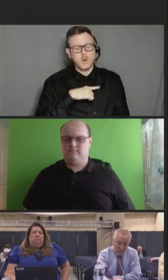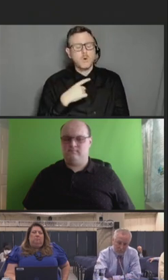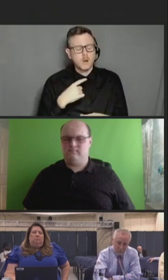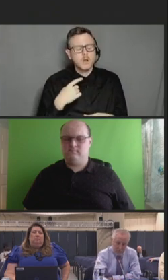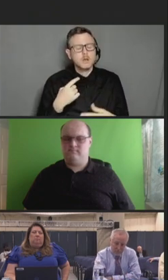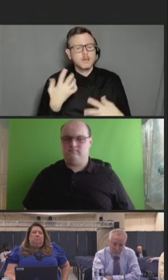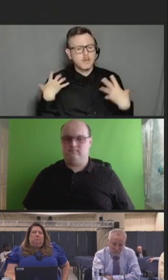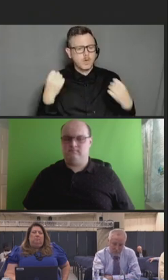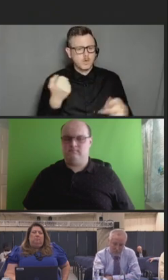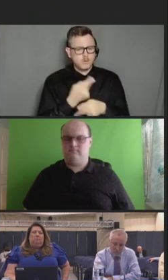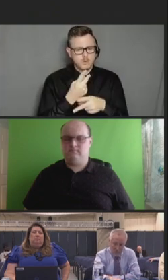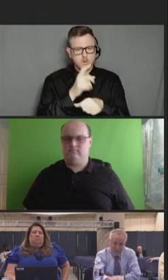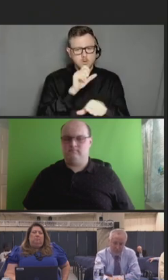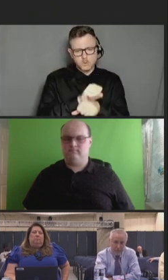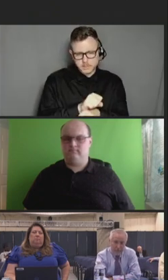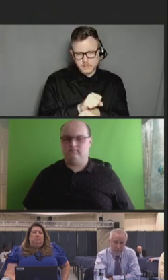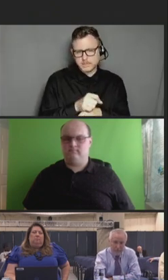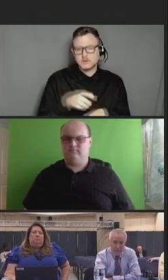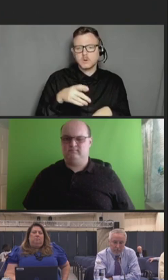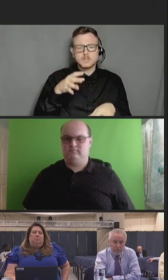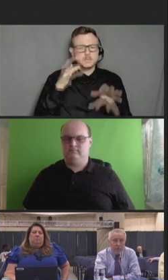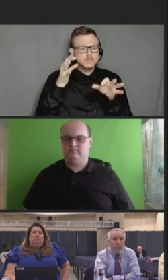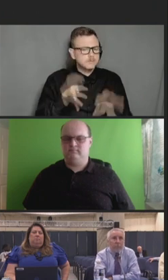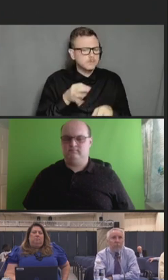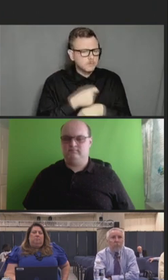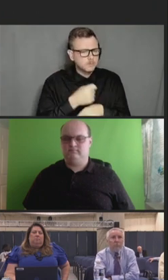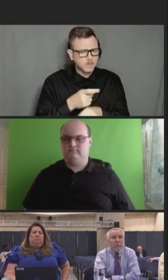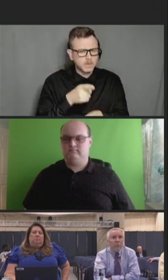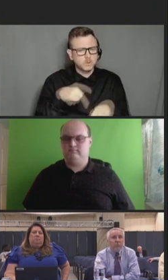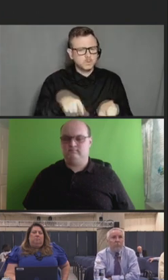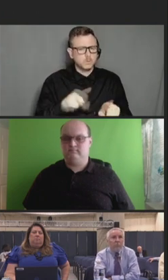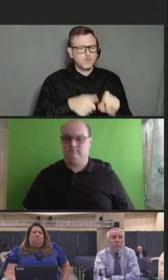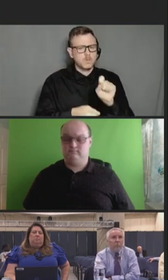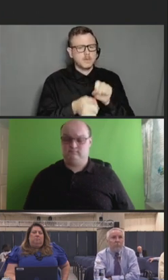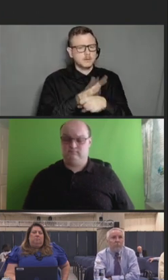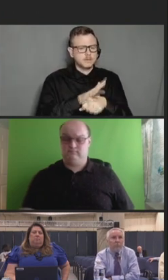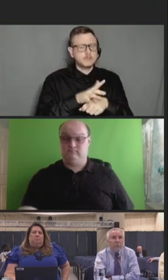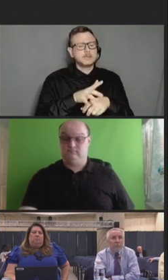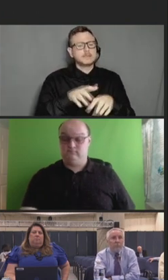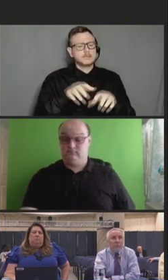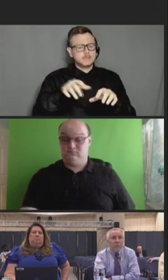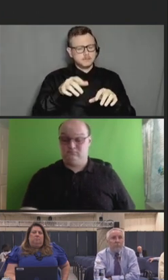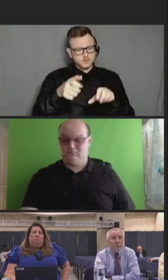forward, careful reflection regarding factors that influence the development of stigma,